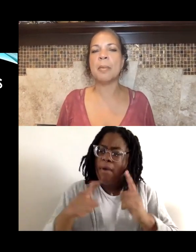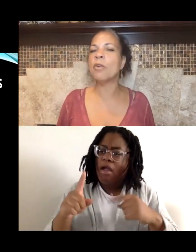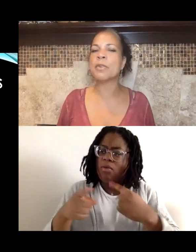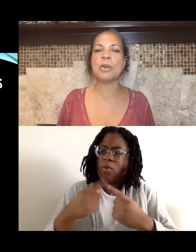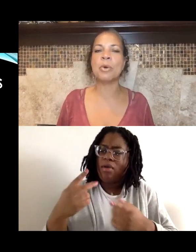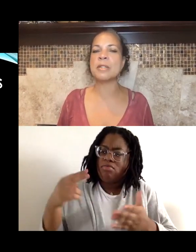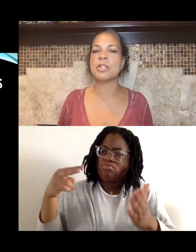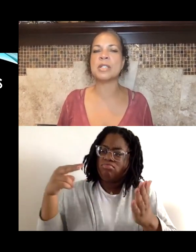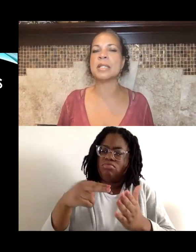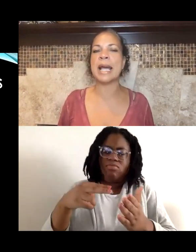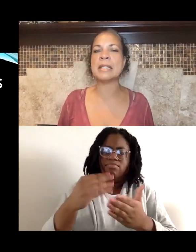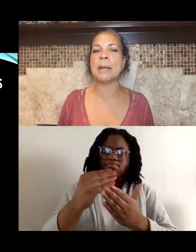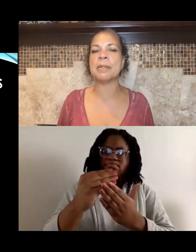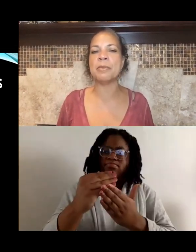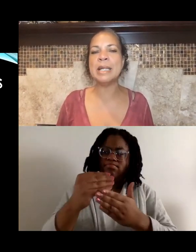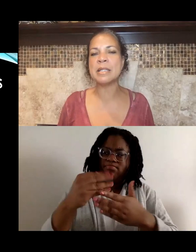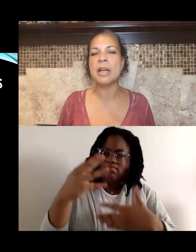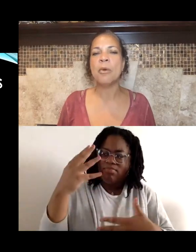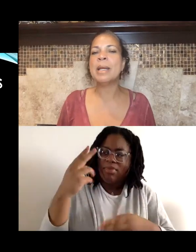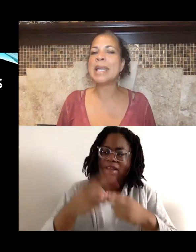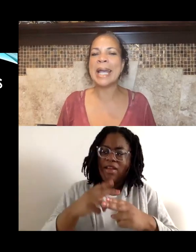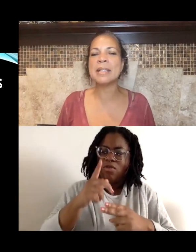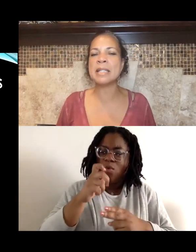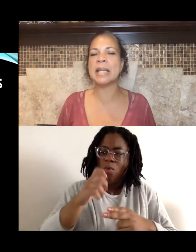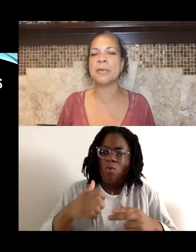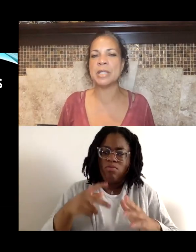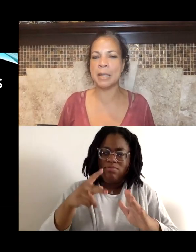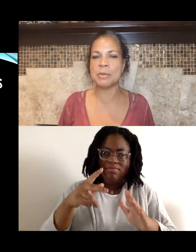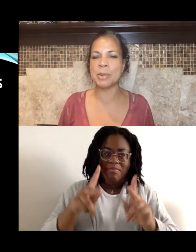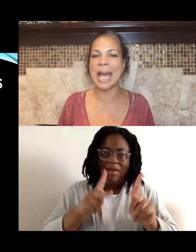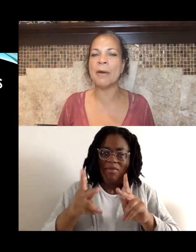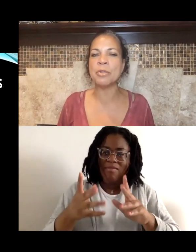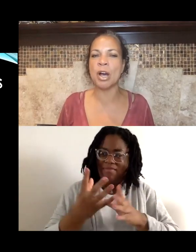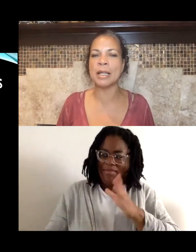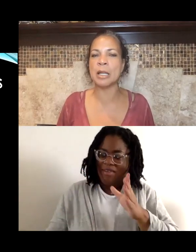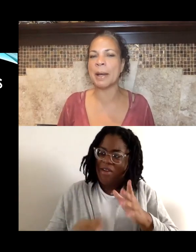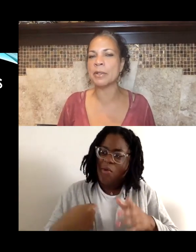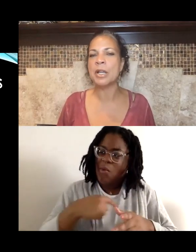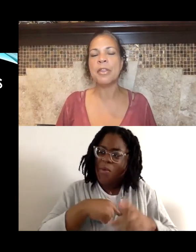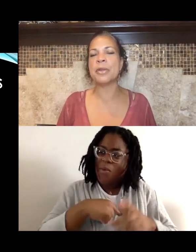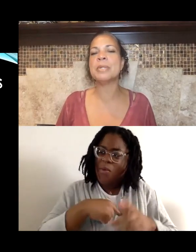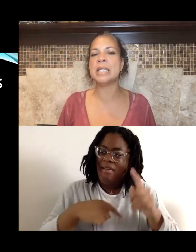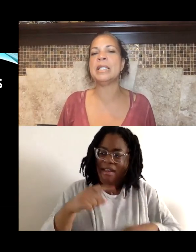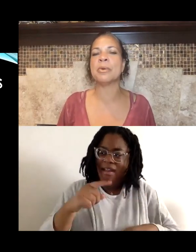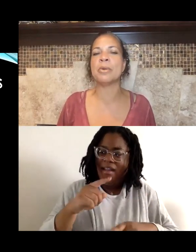over the course of just the last couple of weeks, we can't say those names without talking about 13 year old,